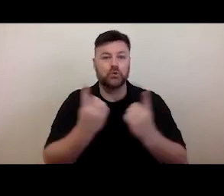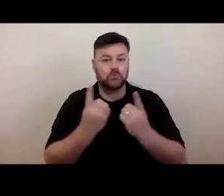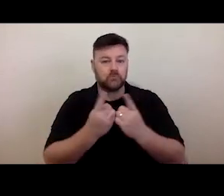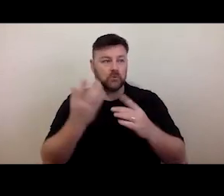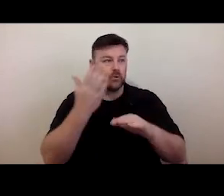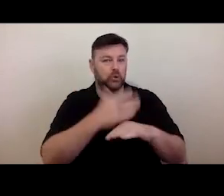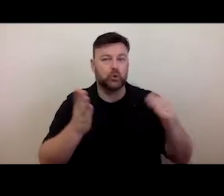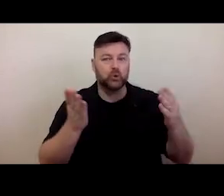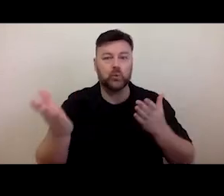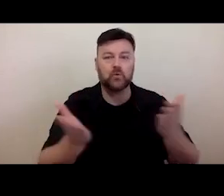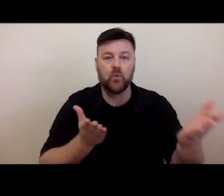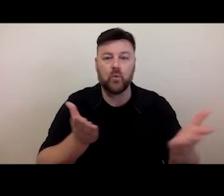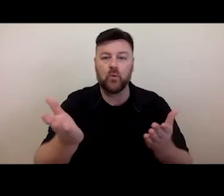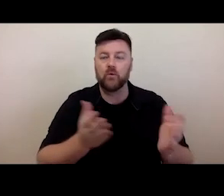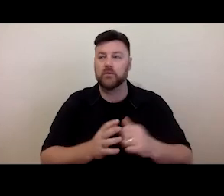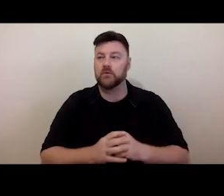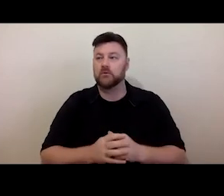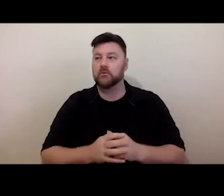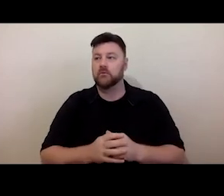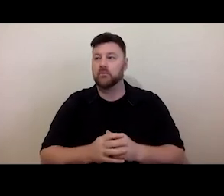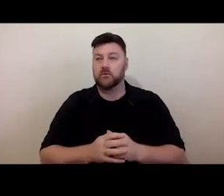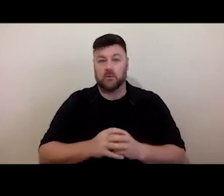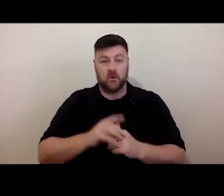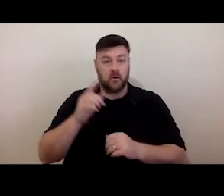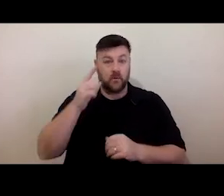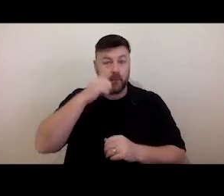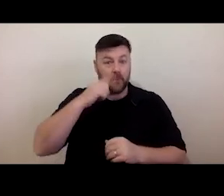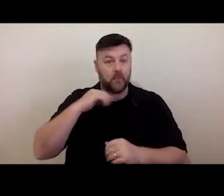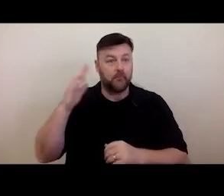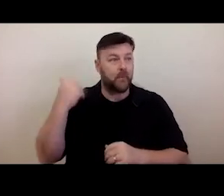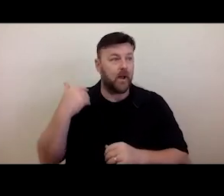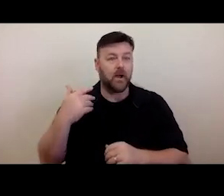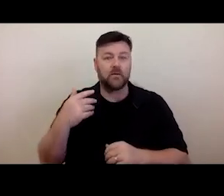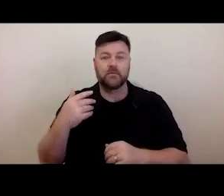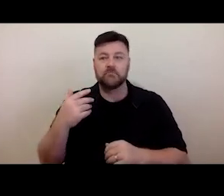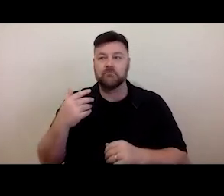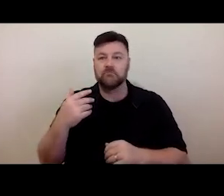services continuing to expand access at a seemingly exponential